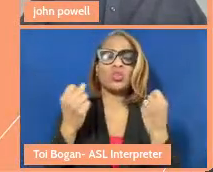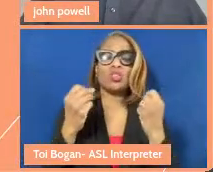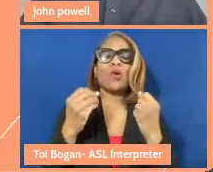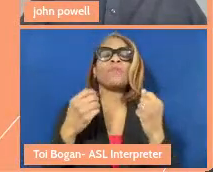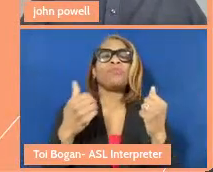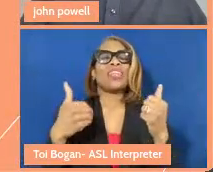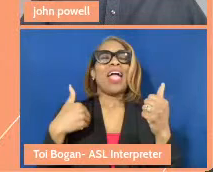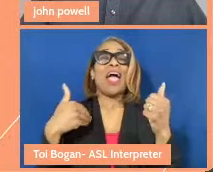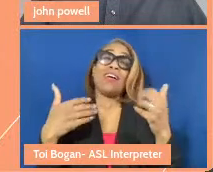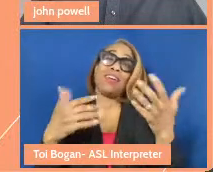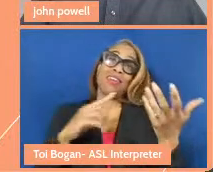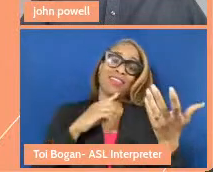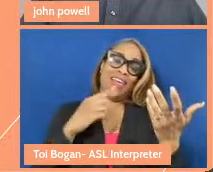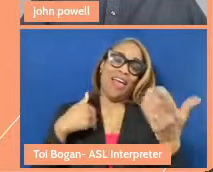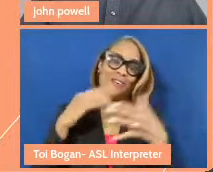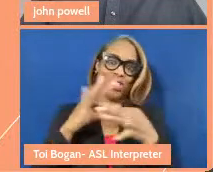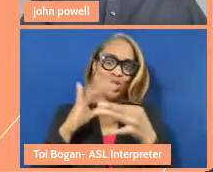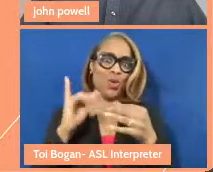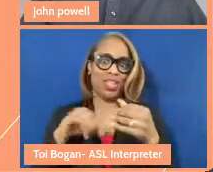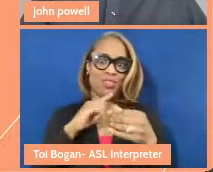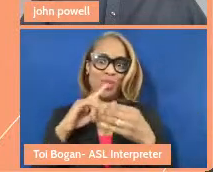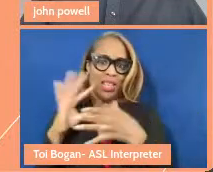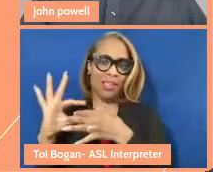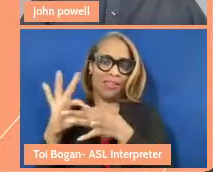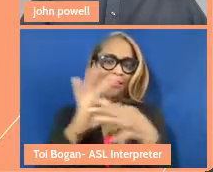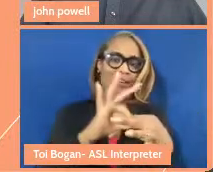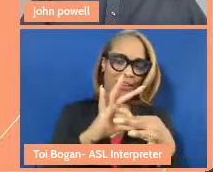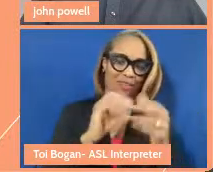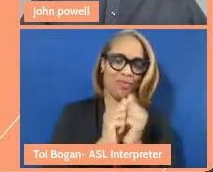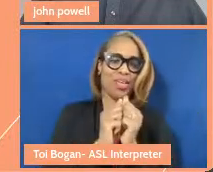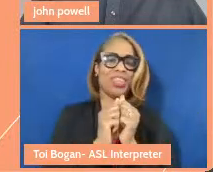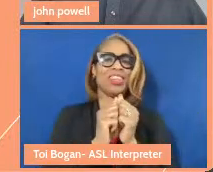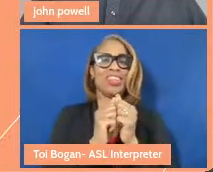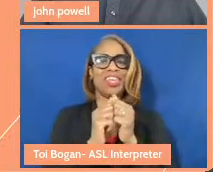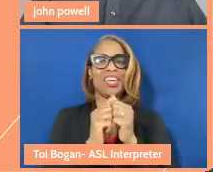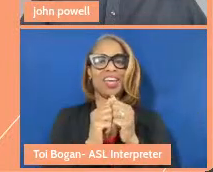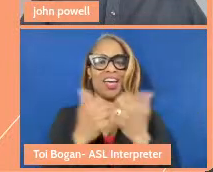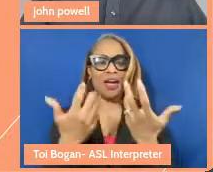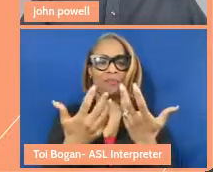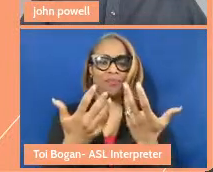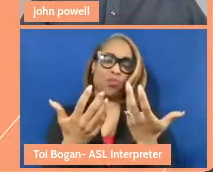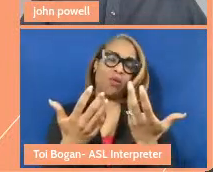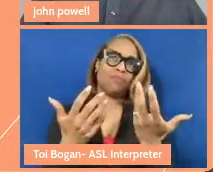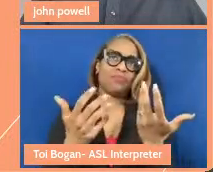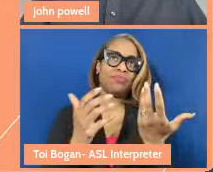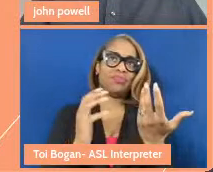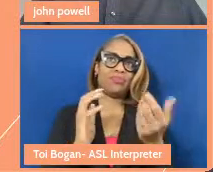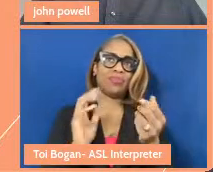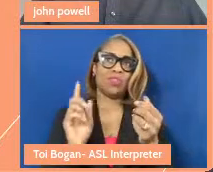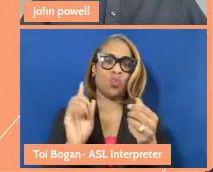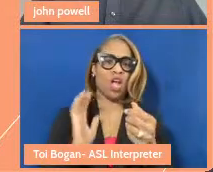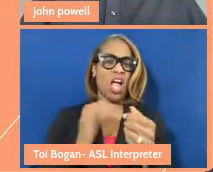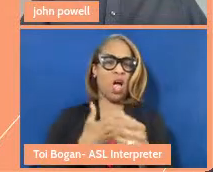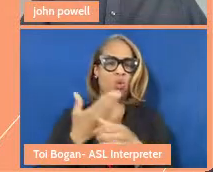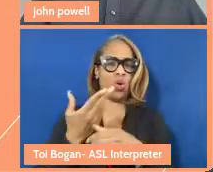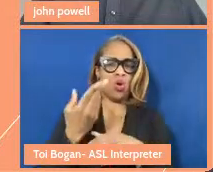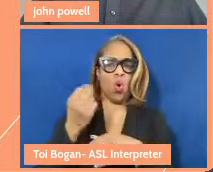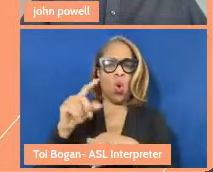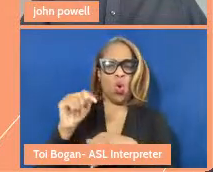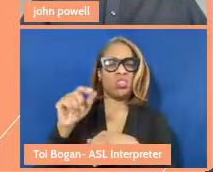actually relevant to where at least our hosts are based, there in the bay area. I was interviewing